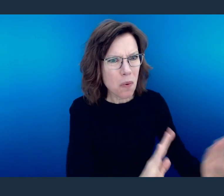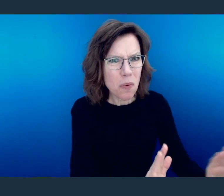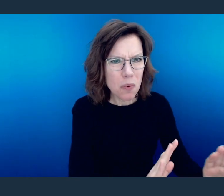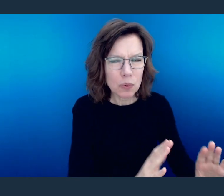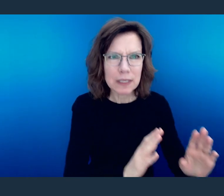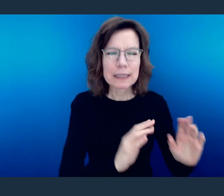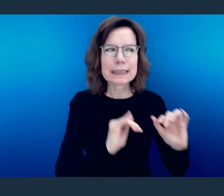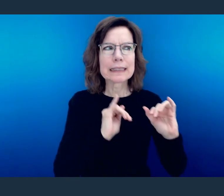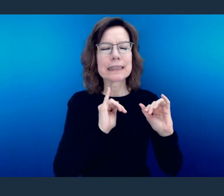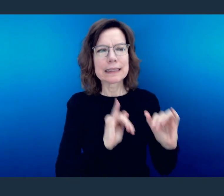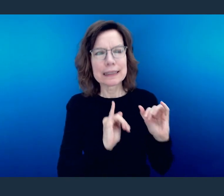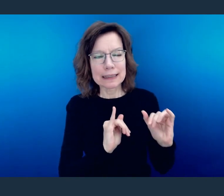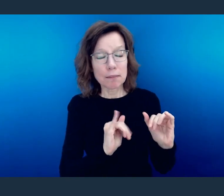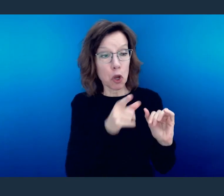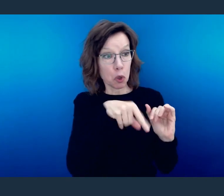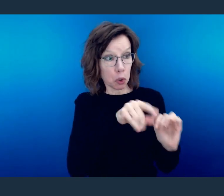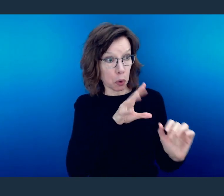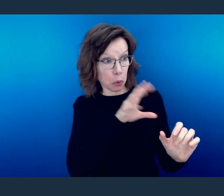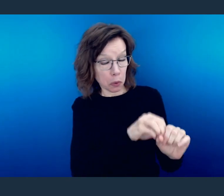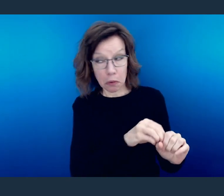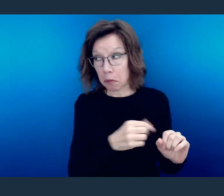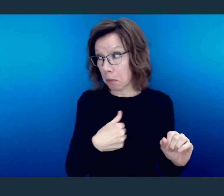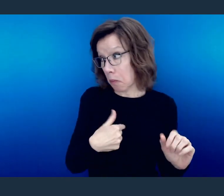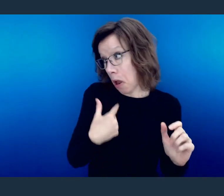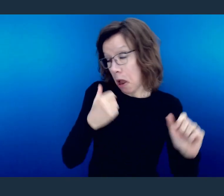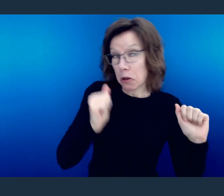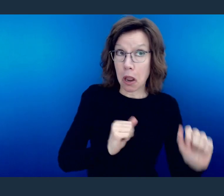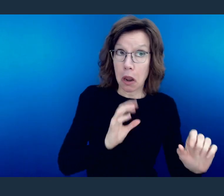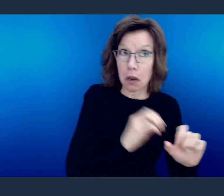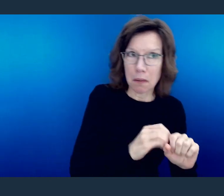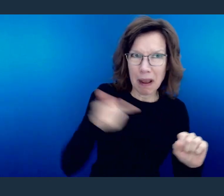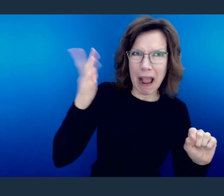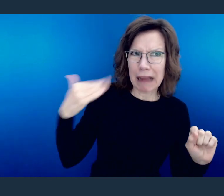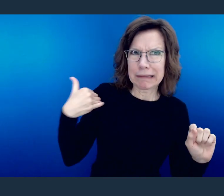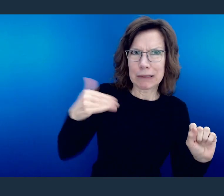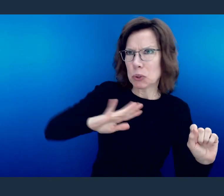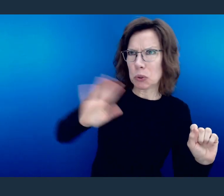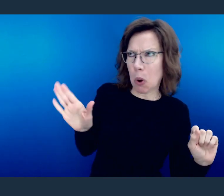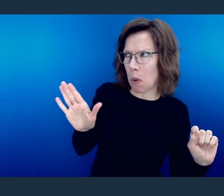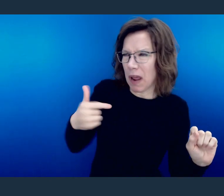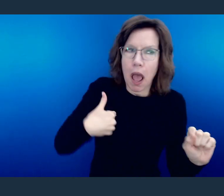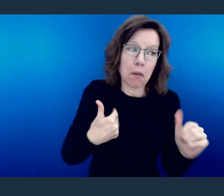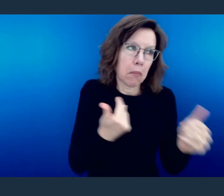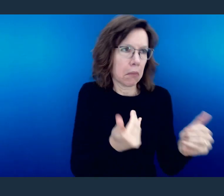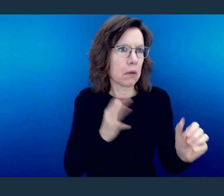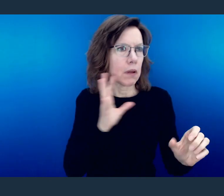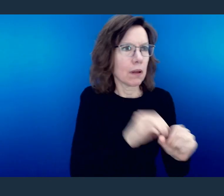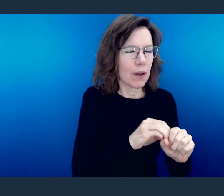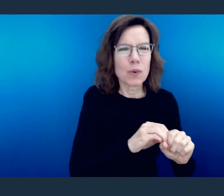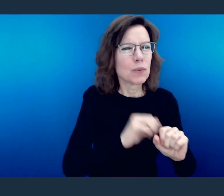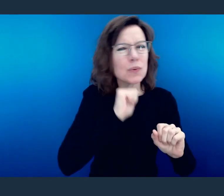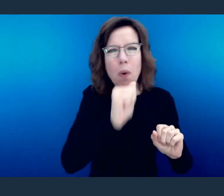Don't go behave in ways just because someone else does it but God has called you out of it. So no, you don't go back in to it.